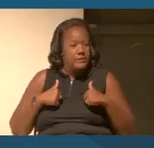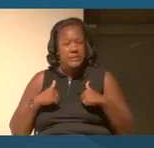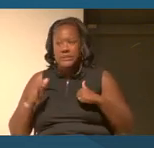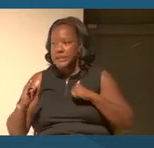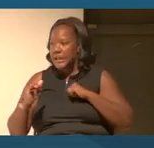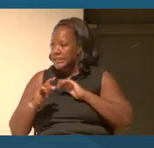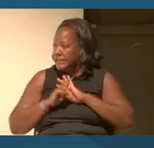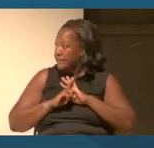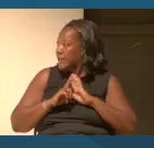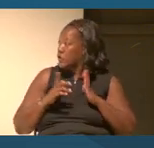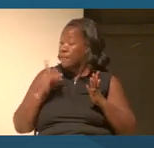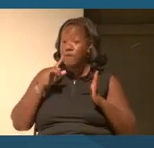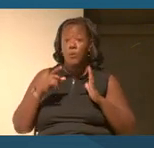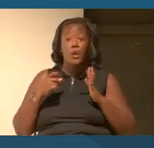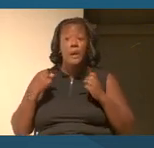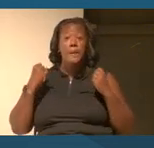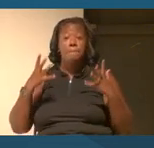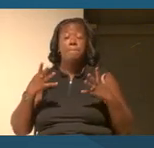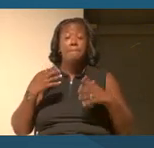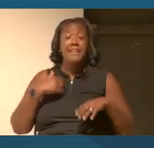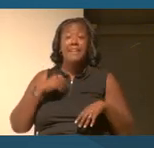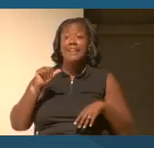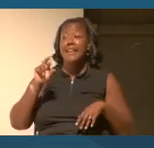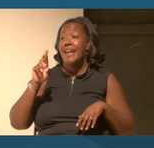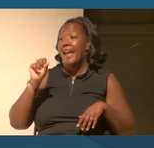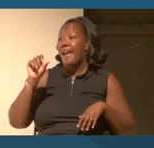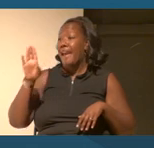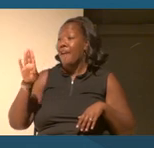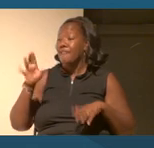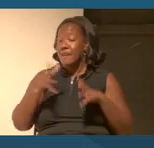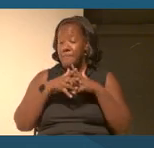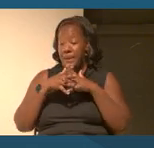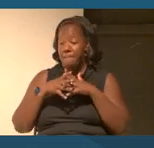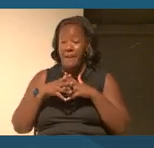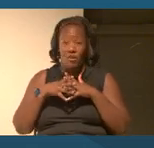identification, for instance, for many Arab Americans were Arab is no one nationality,